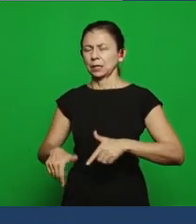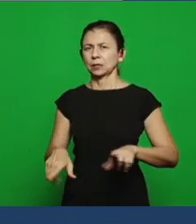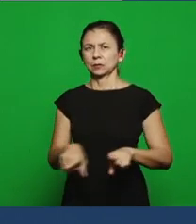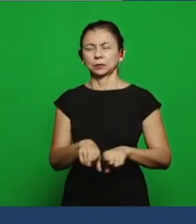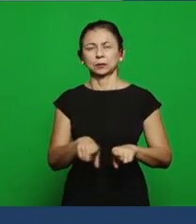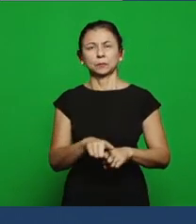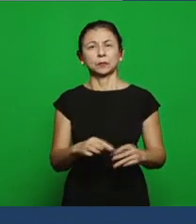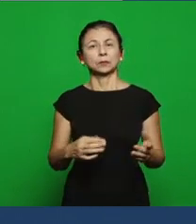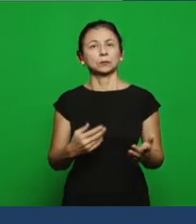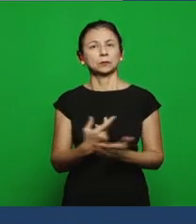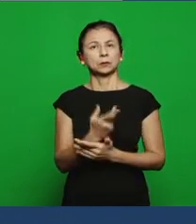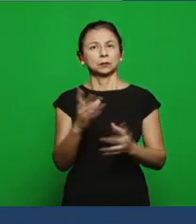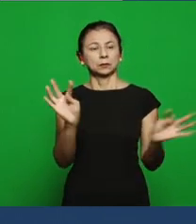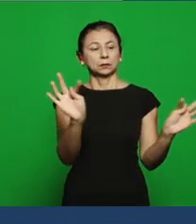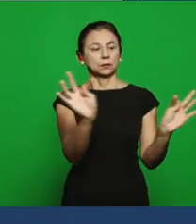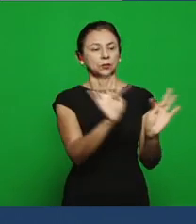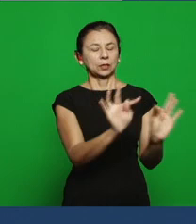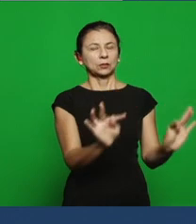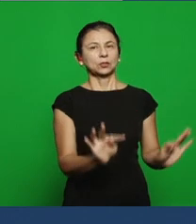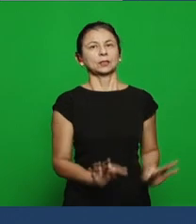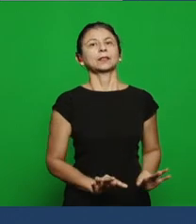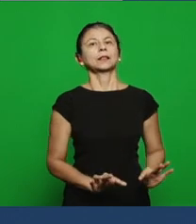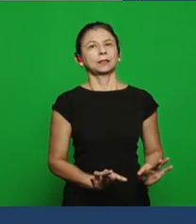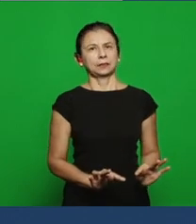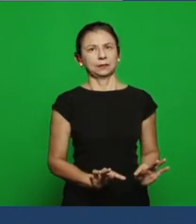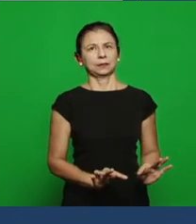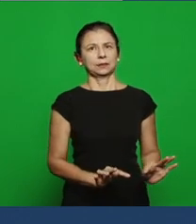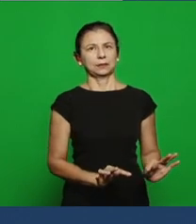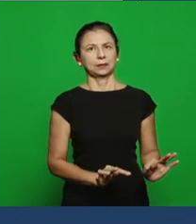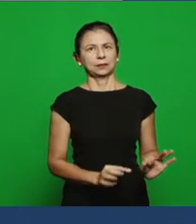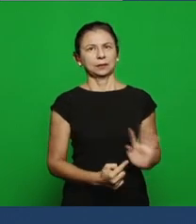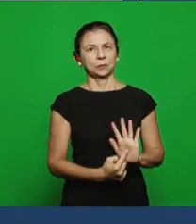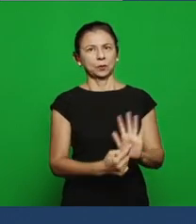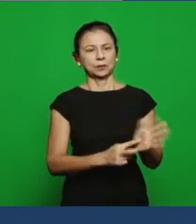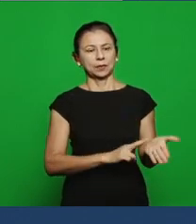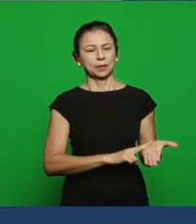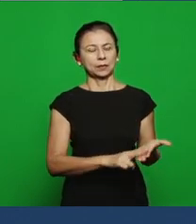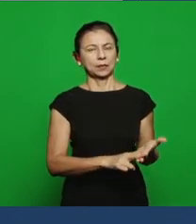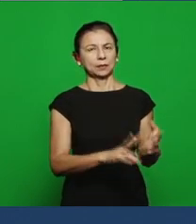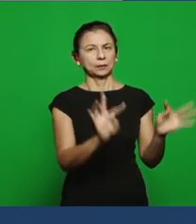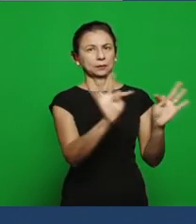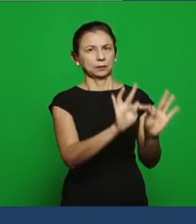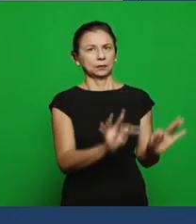according to the words of the letter to Thyatira, the brethren will work in these two